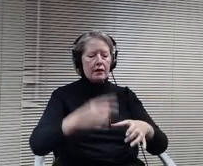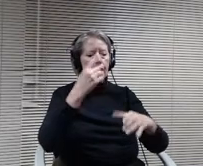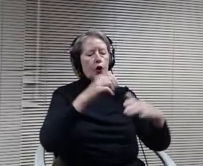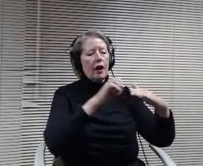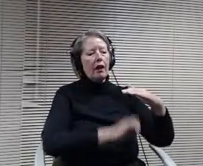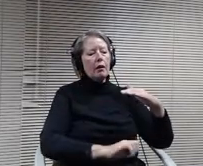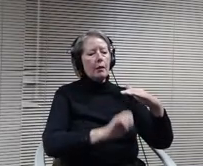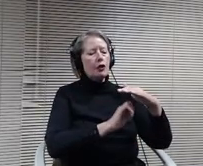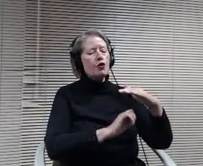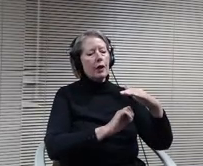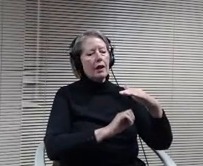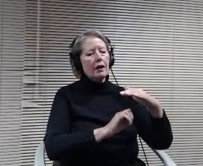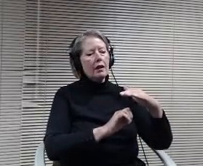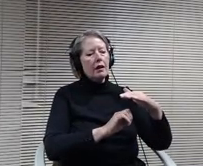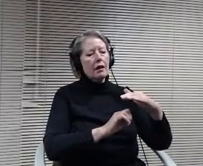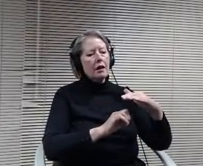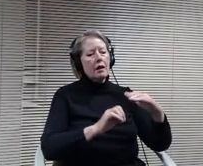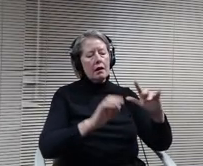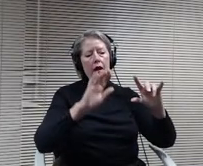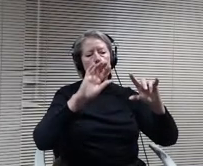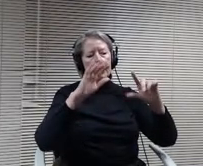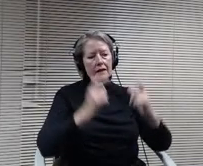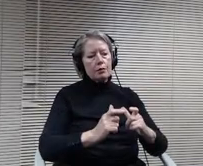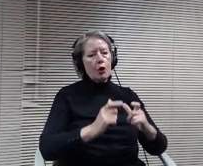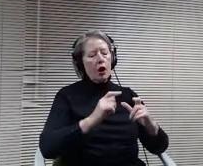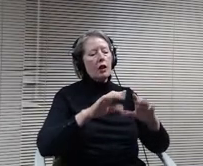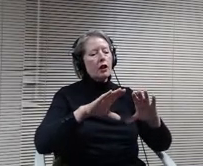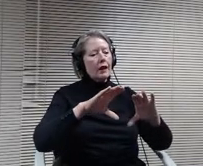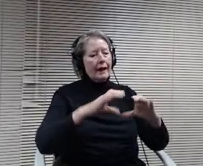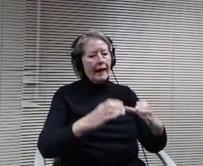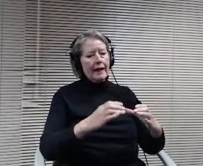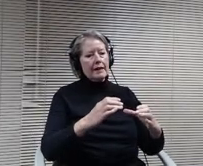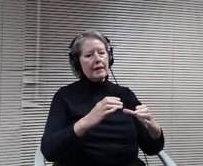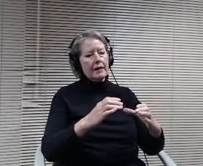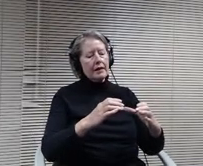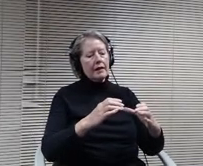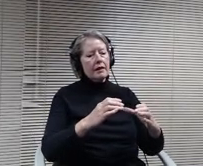they'll actually be smaller than that. We would have had had we